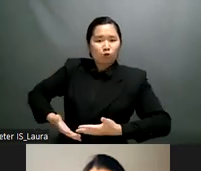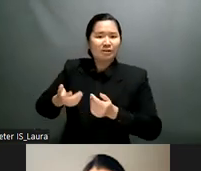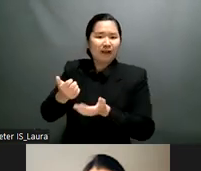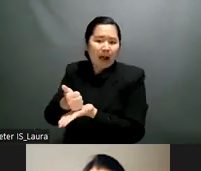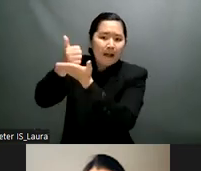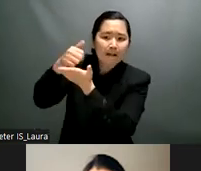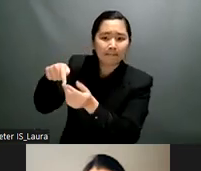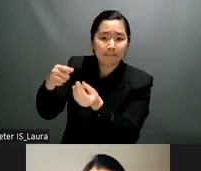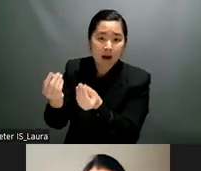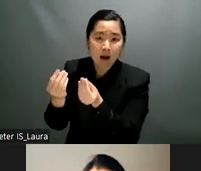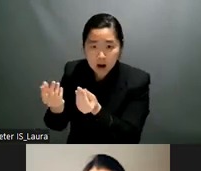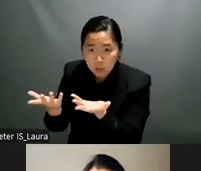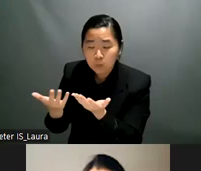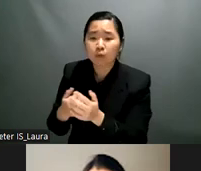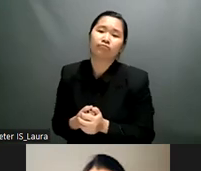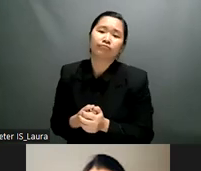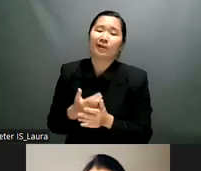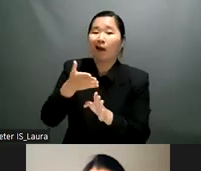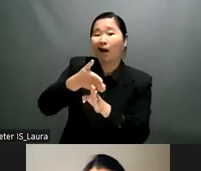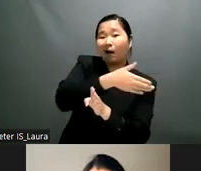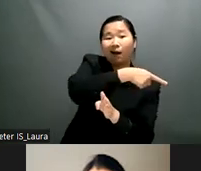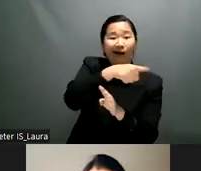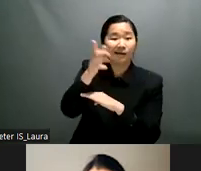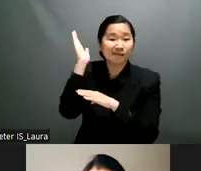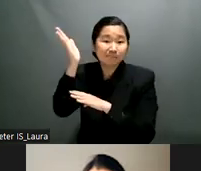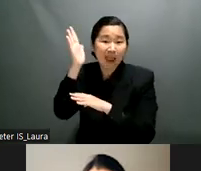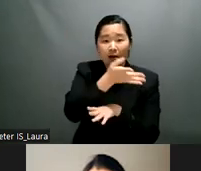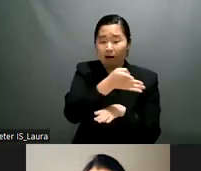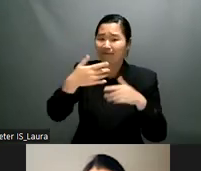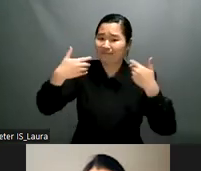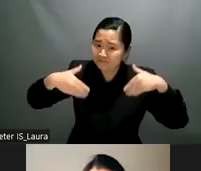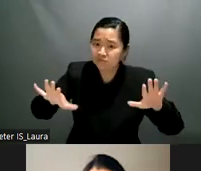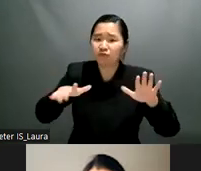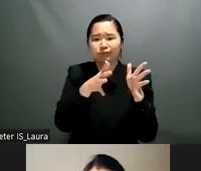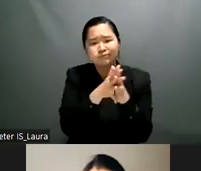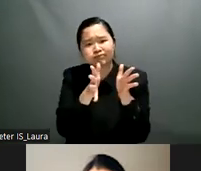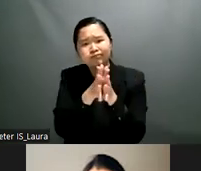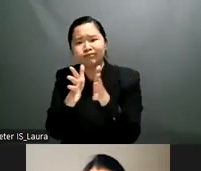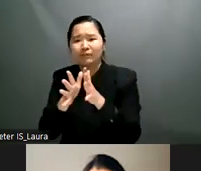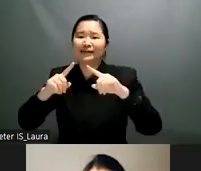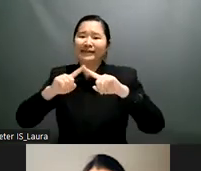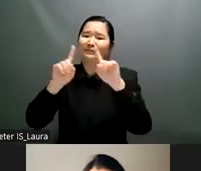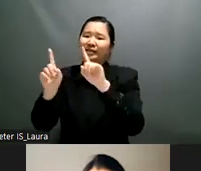also in terms of accessibility to this information how is it being accessed the other important